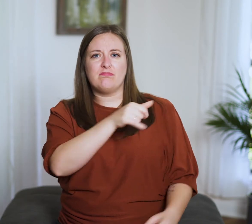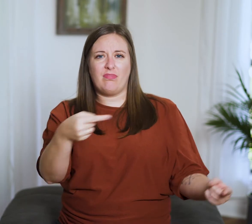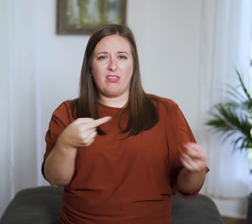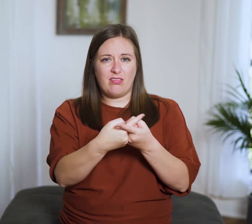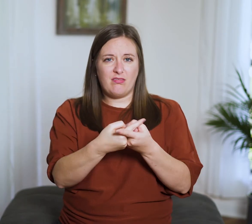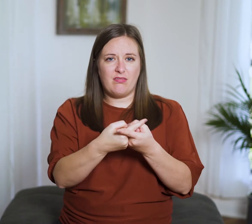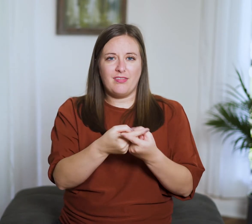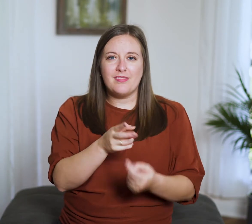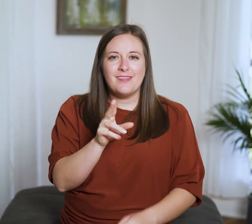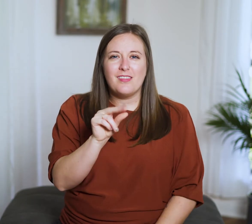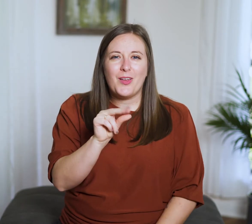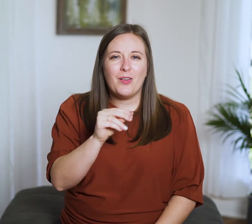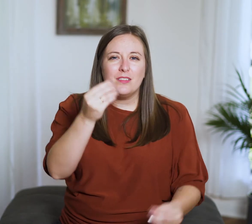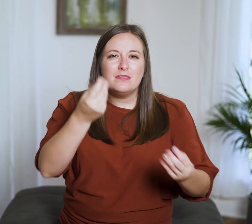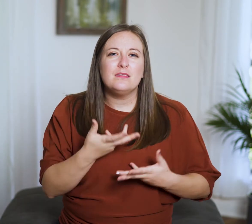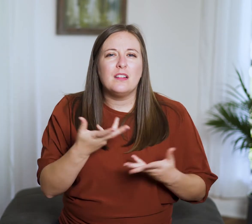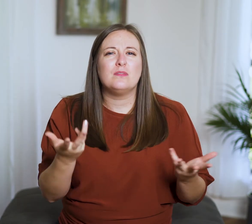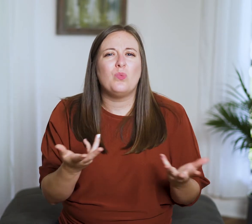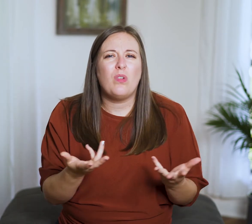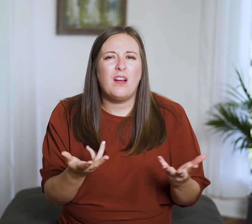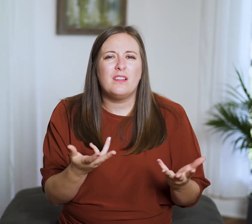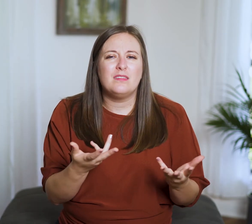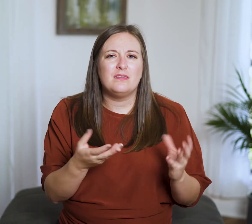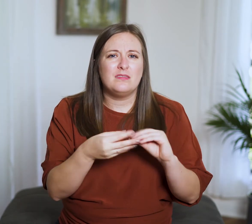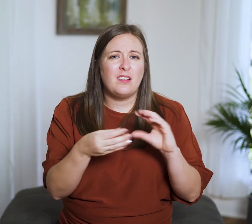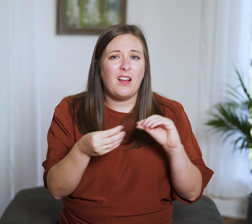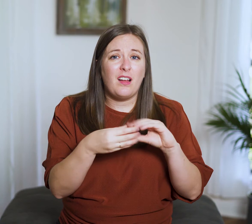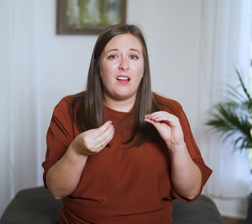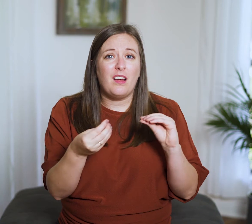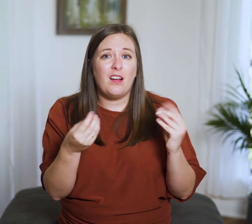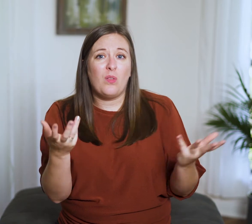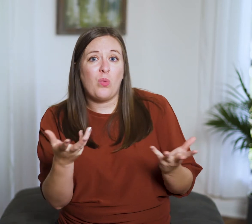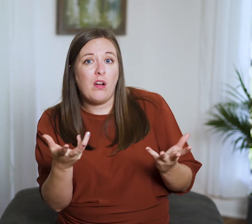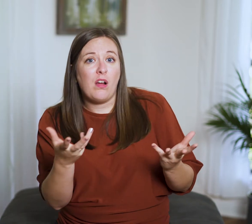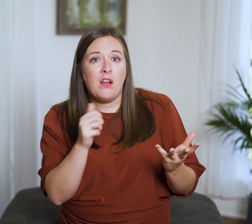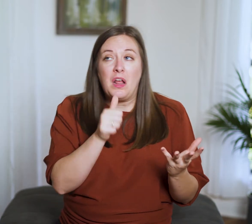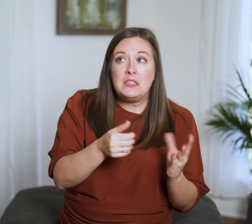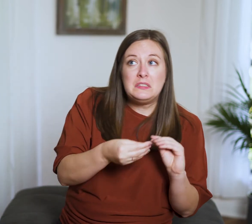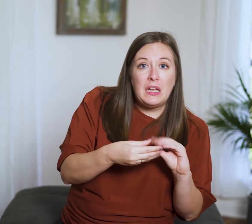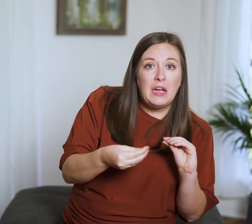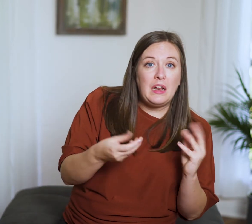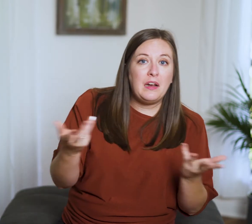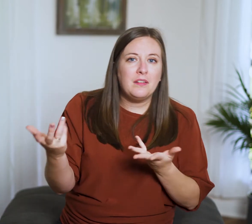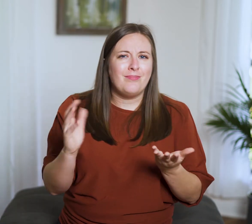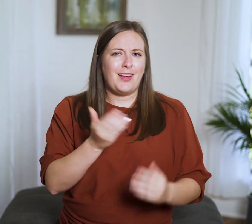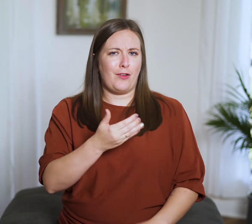This isn’t contradictory either—it’s telling us what to say and what not to say: